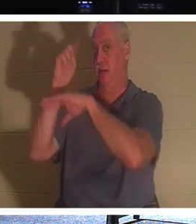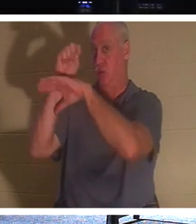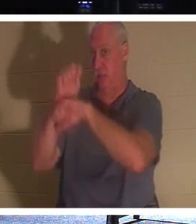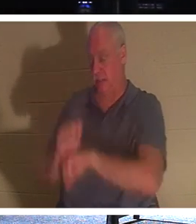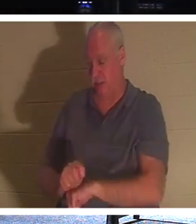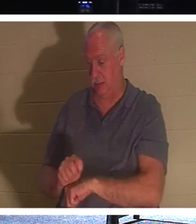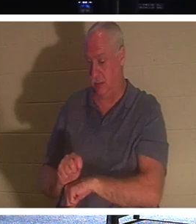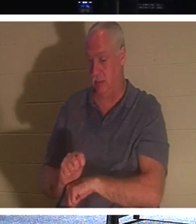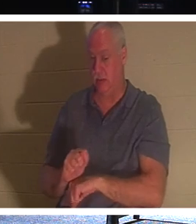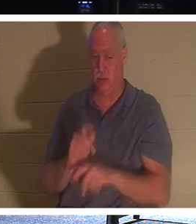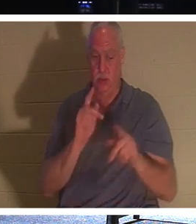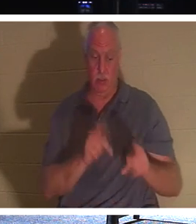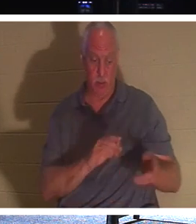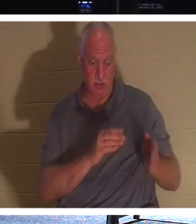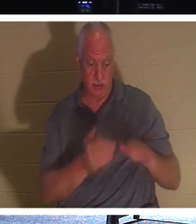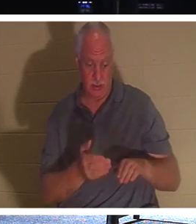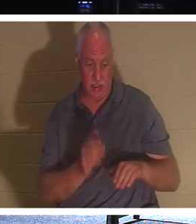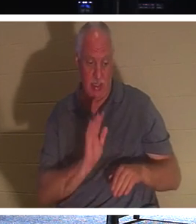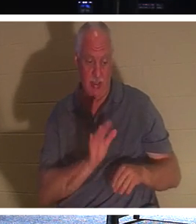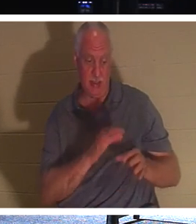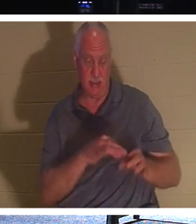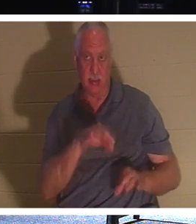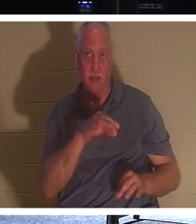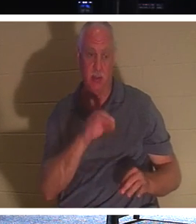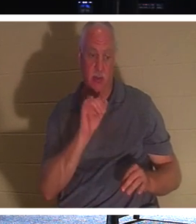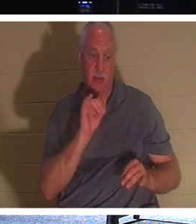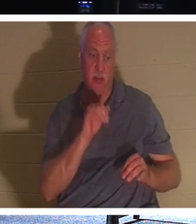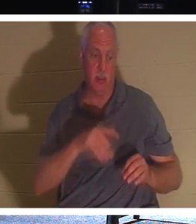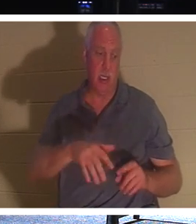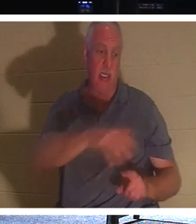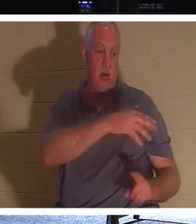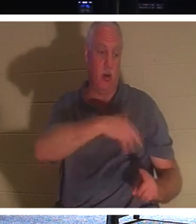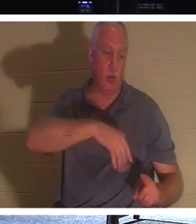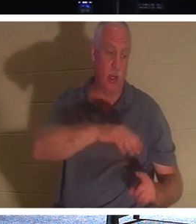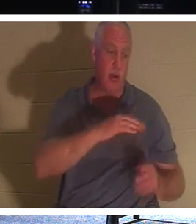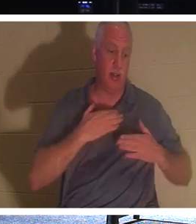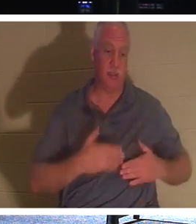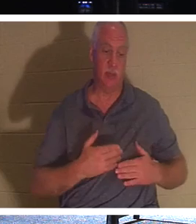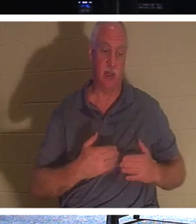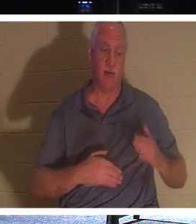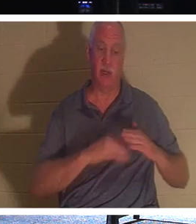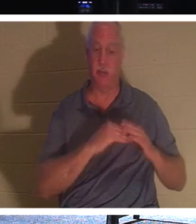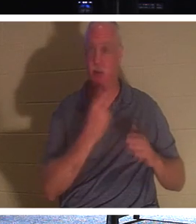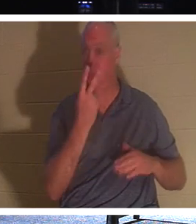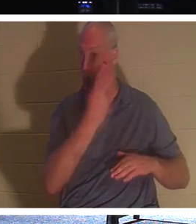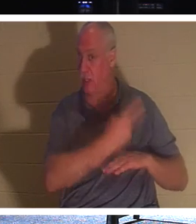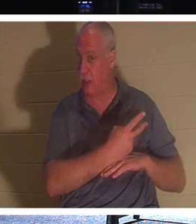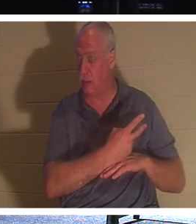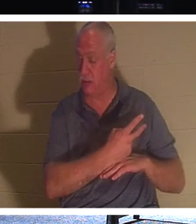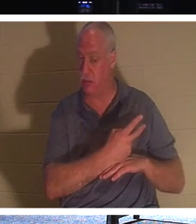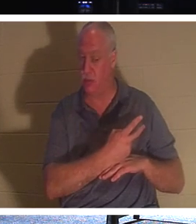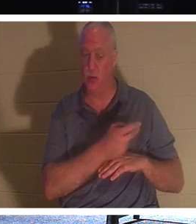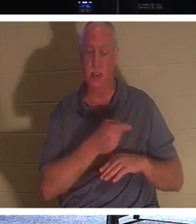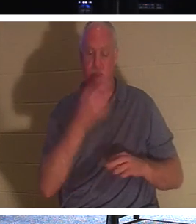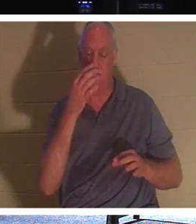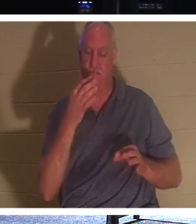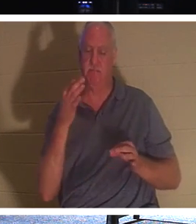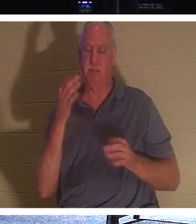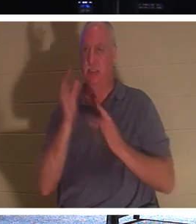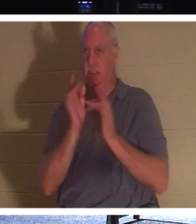his spirit hung around his body for anywhere up to two days. So He was deliberately waiting for three